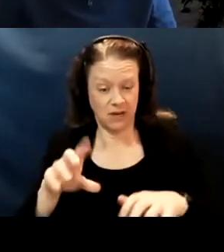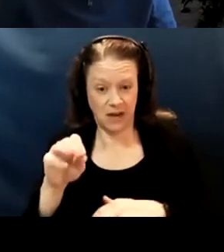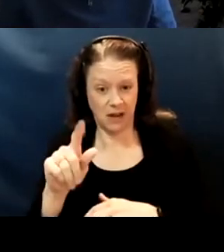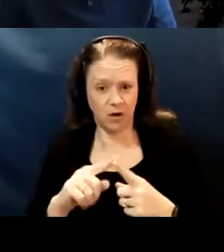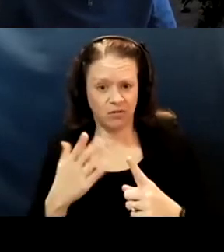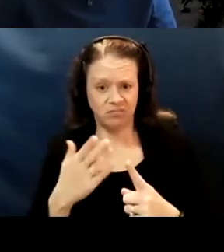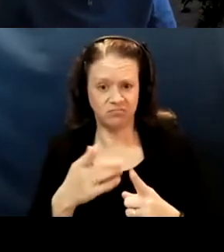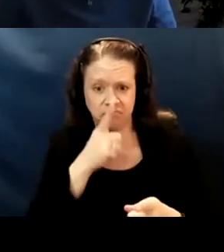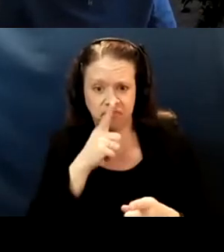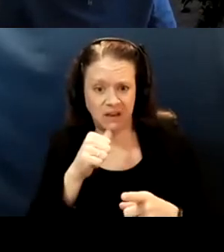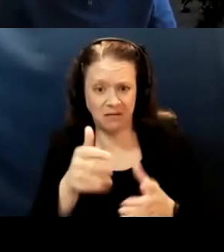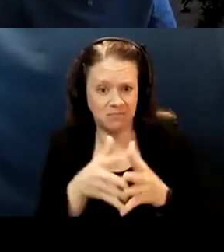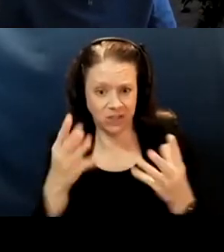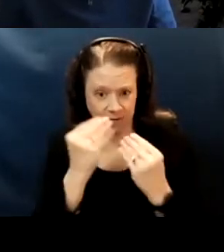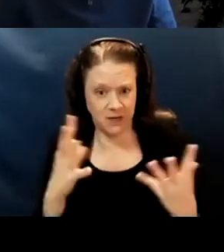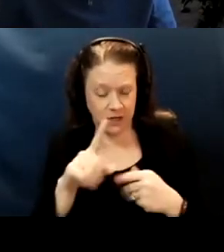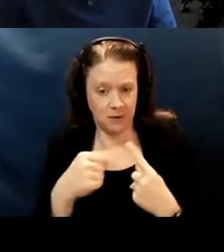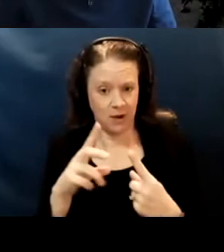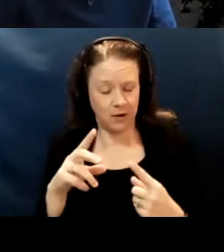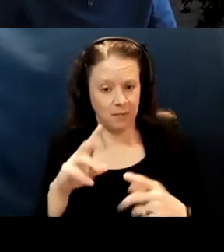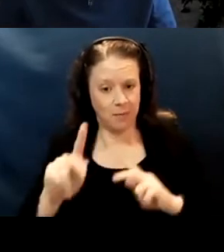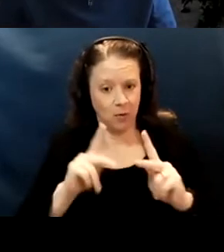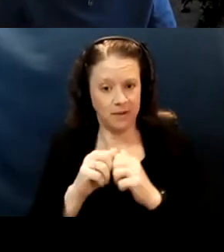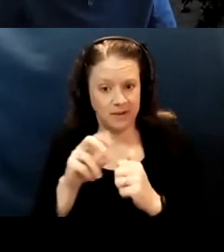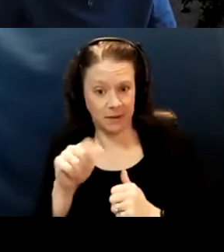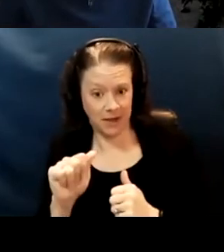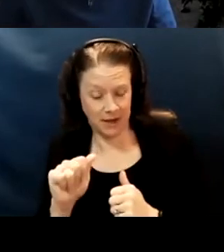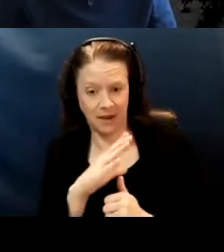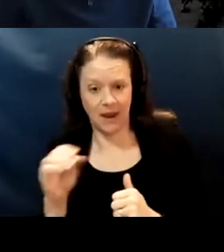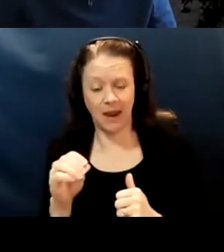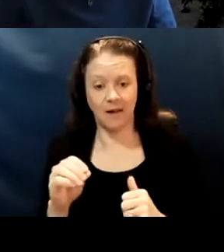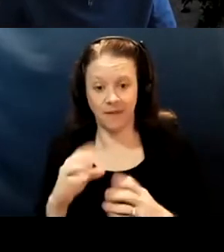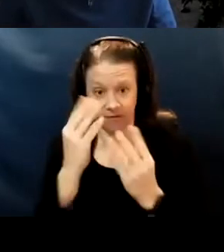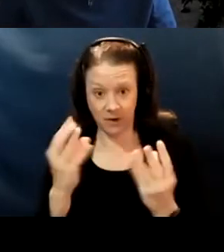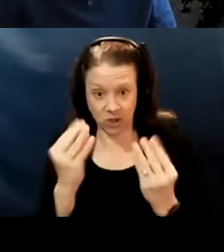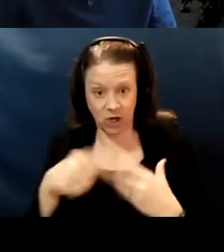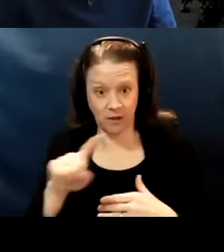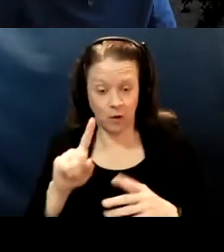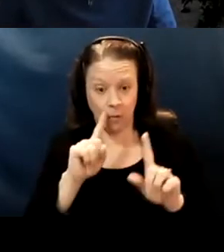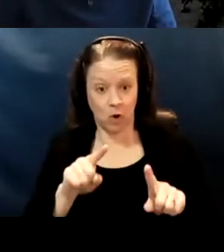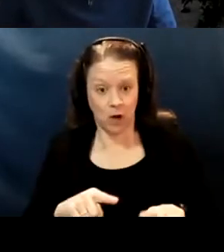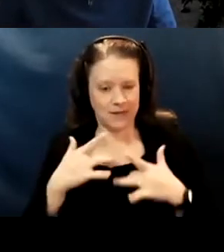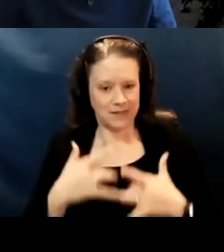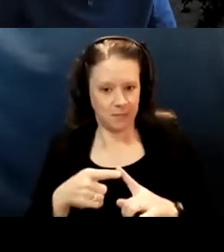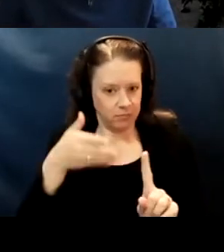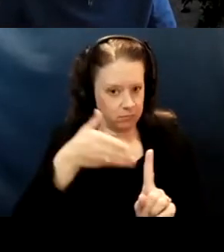And then even for the information that the reporting on, they're also, they're usually just reporting on age or on gender.